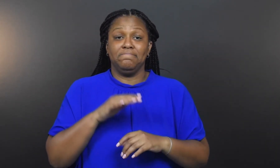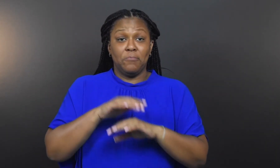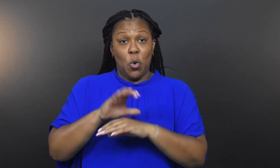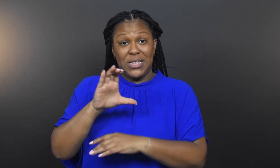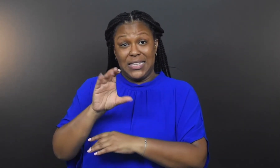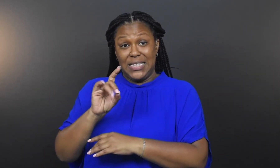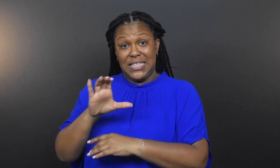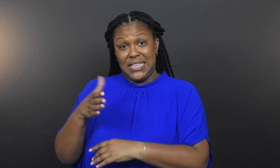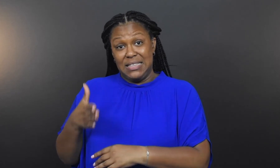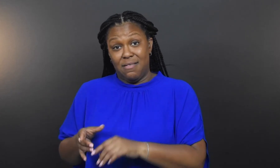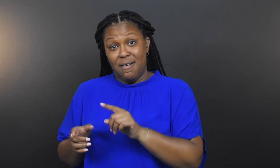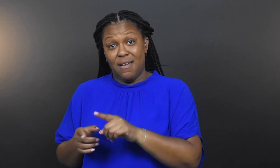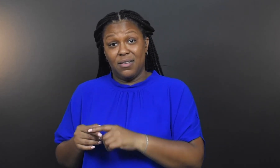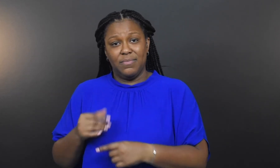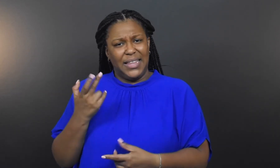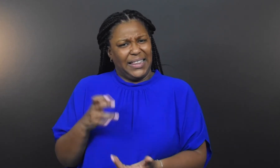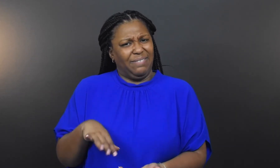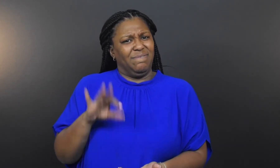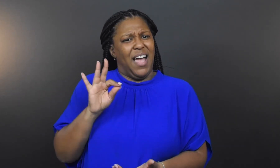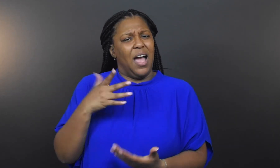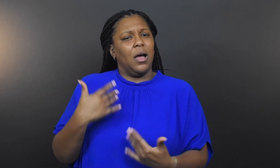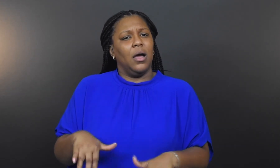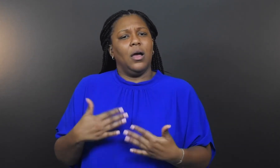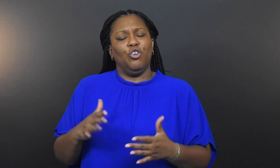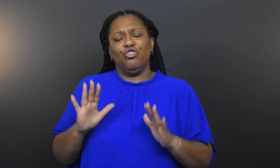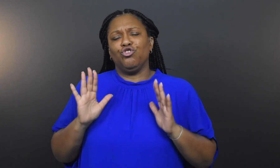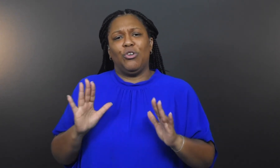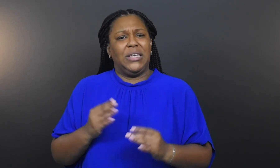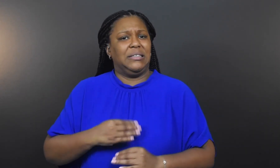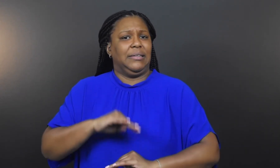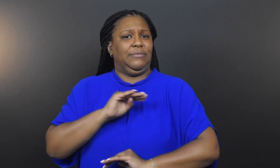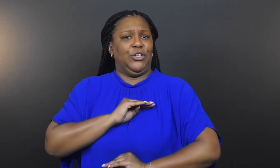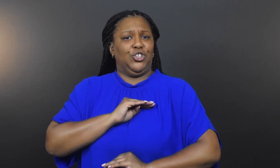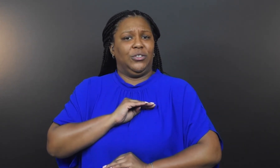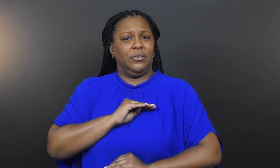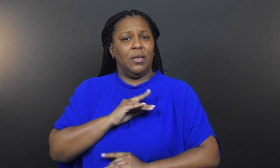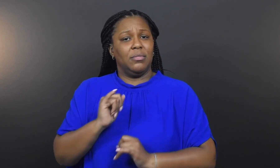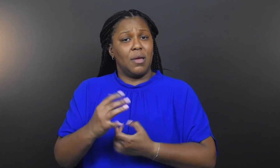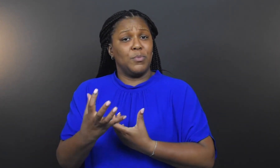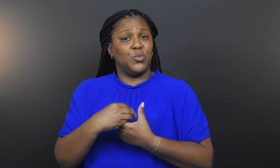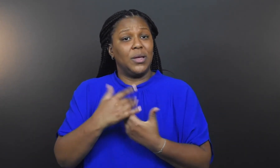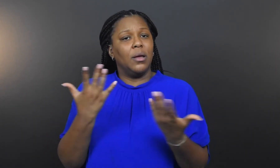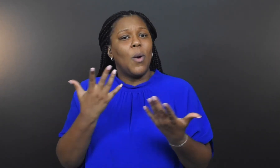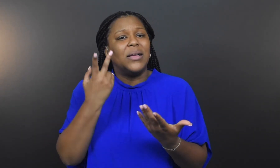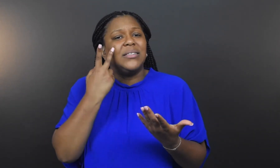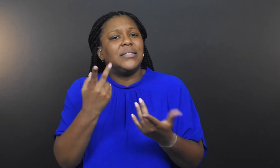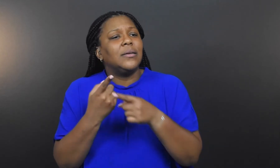On the CDC side, he finds the greatest satisfaction comes from seeing an activation reach its